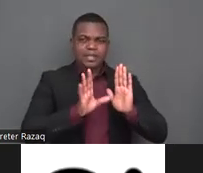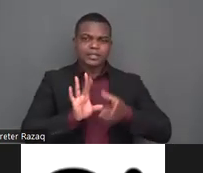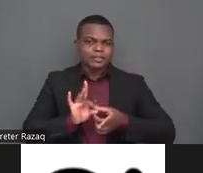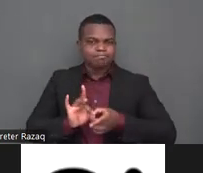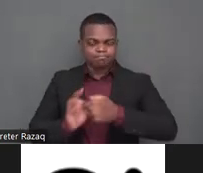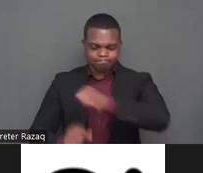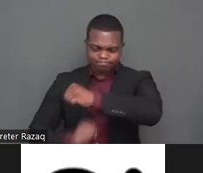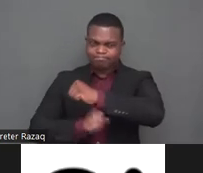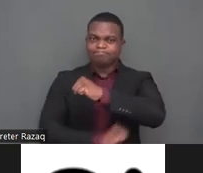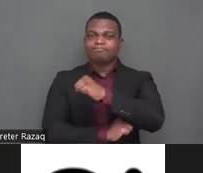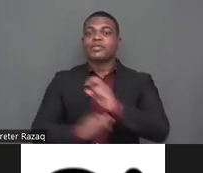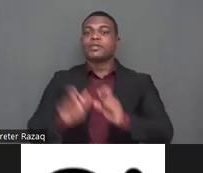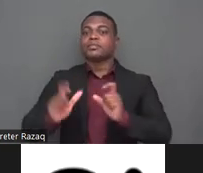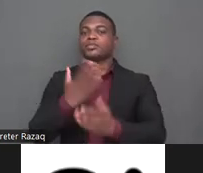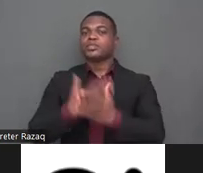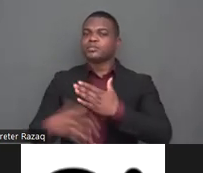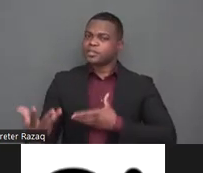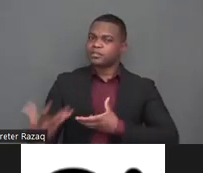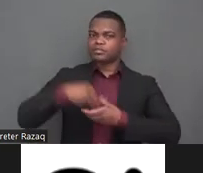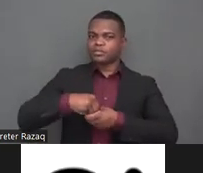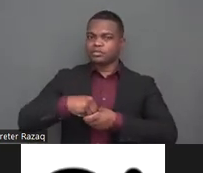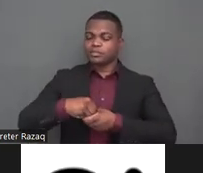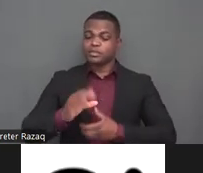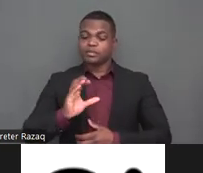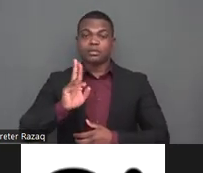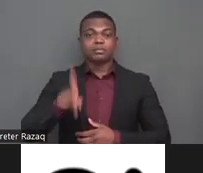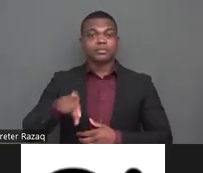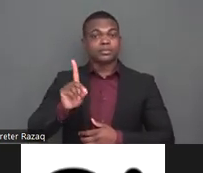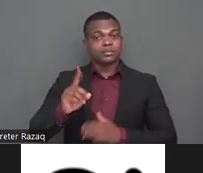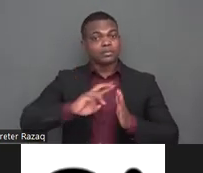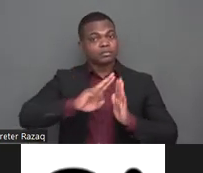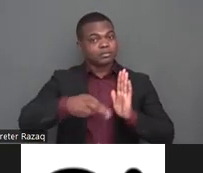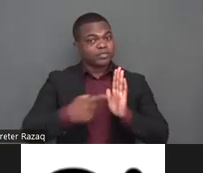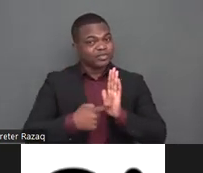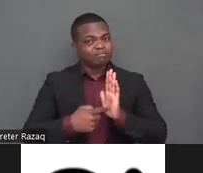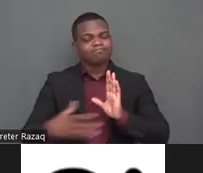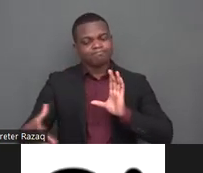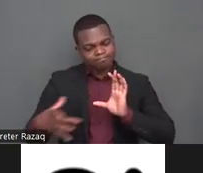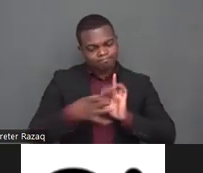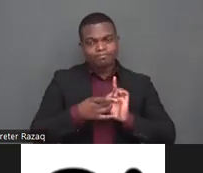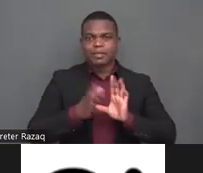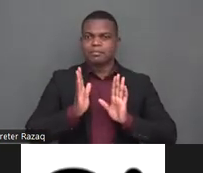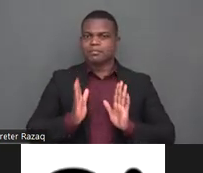in decision-making processes in general one key issue is unfortunate unfortunately often forgotten